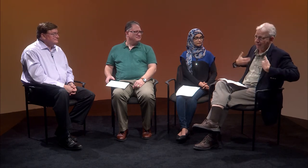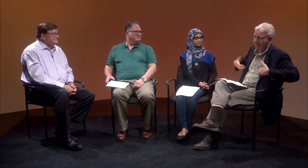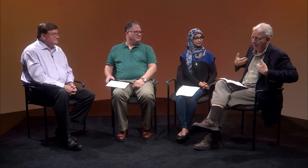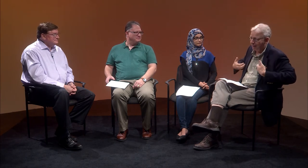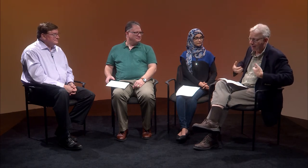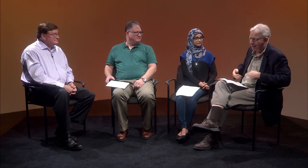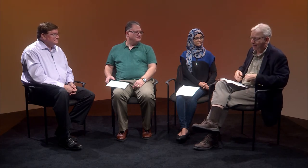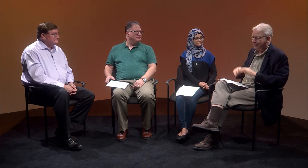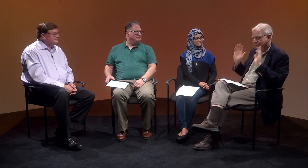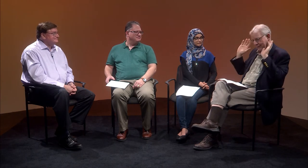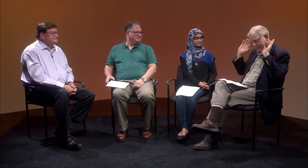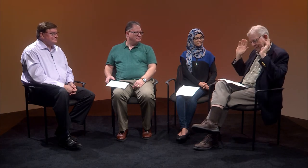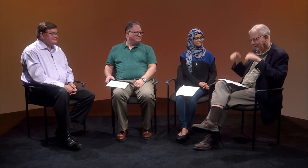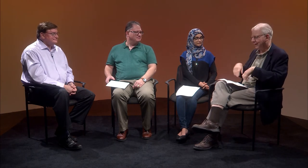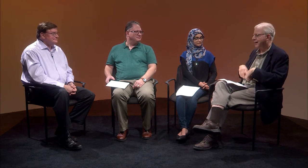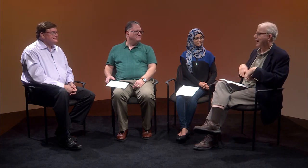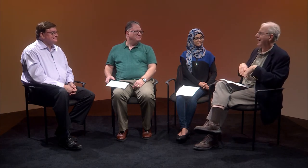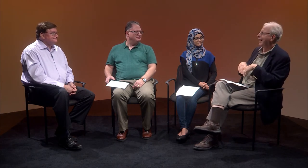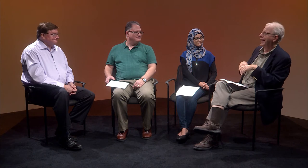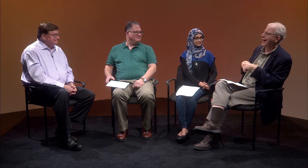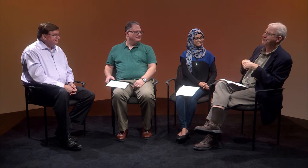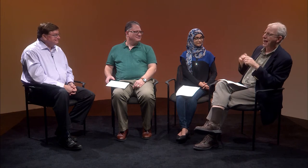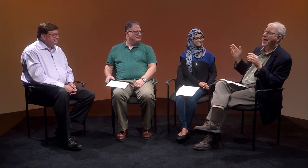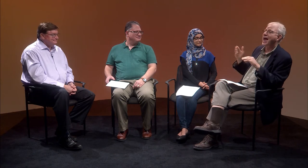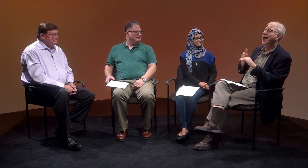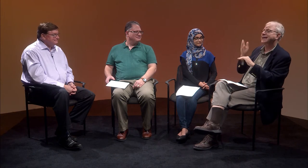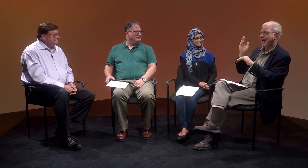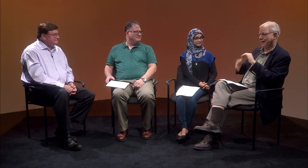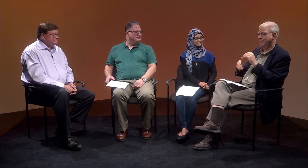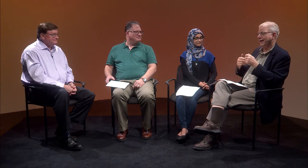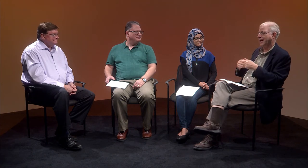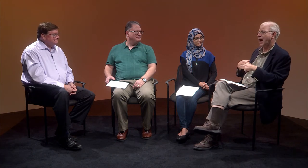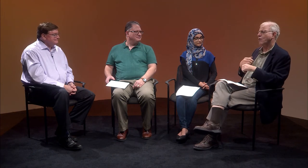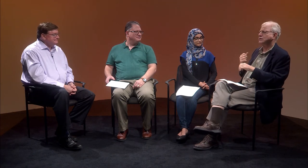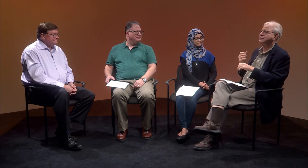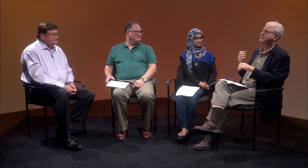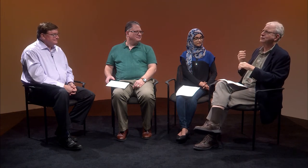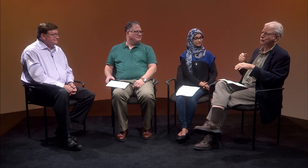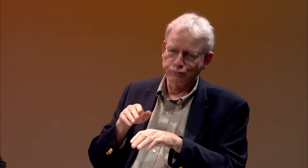I had to stand in the corner in the classroom like a monkey. But you know...